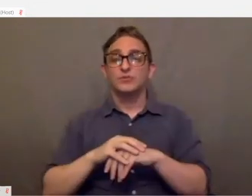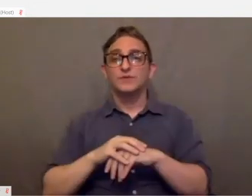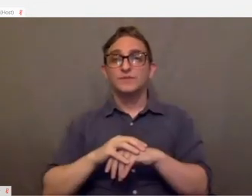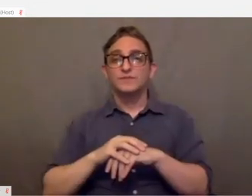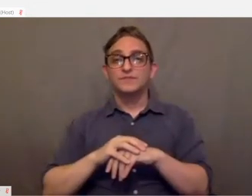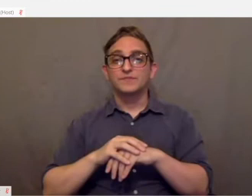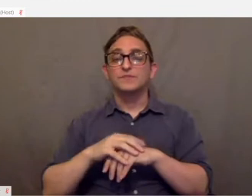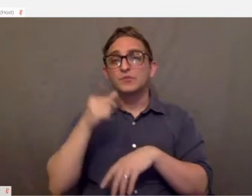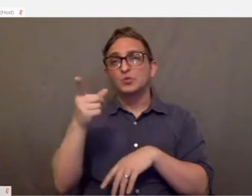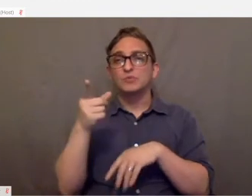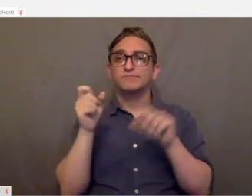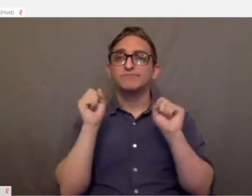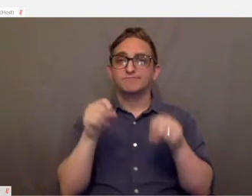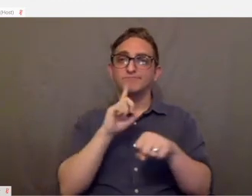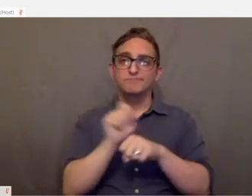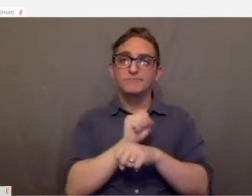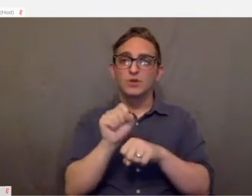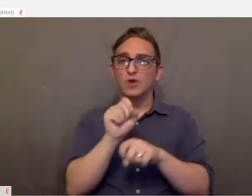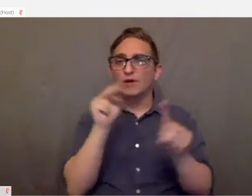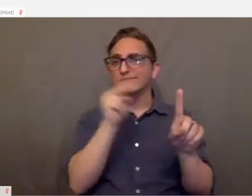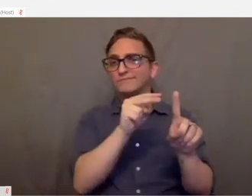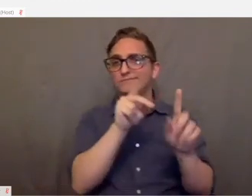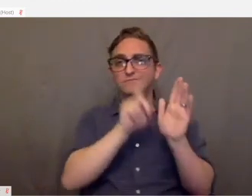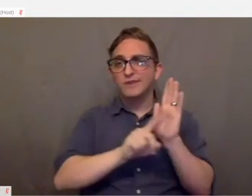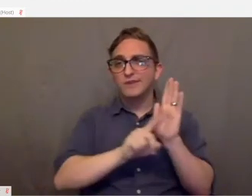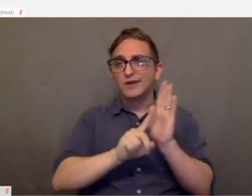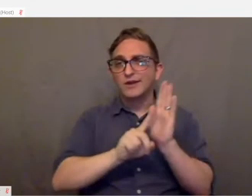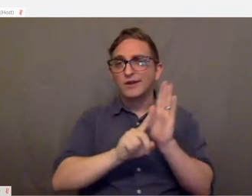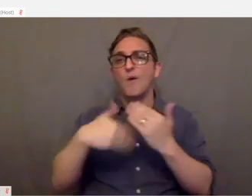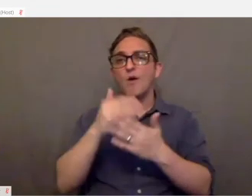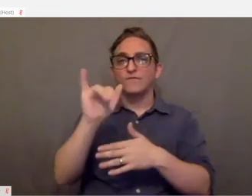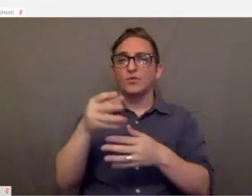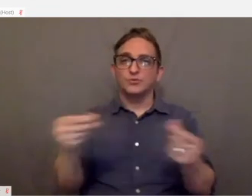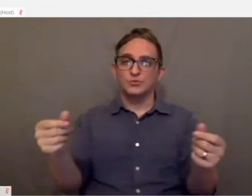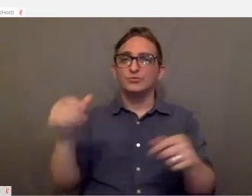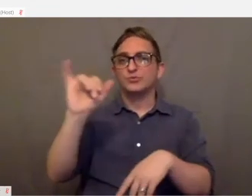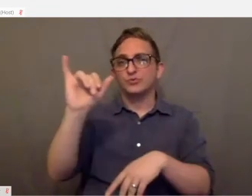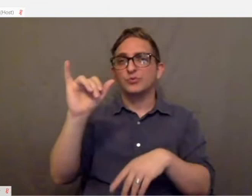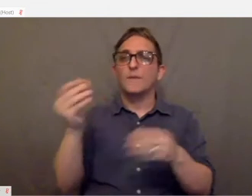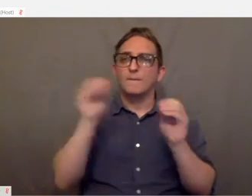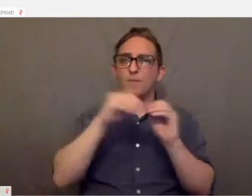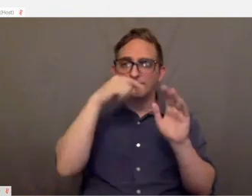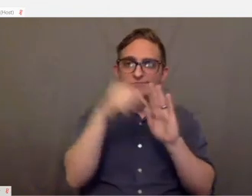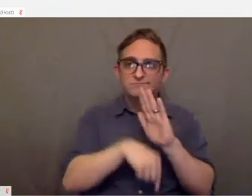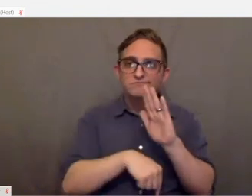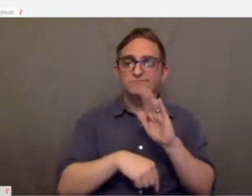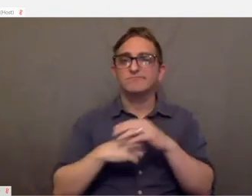And you'll be able to definitely look into these solutions a lot more in‑depth.